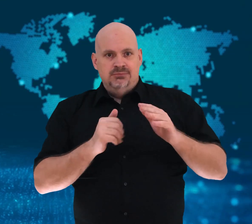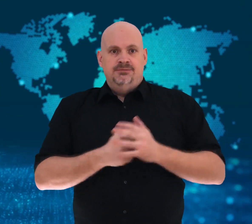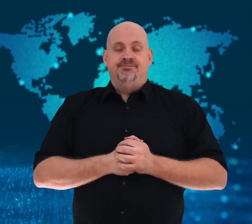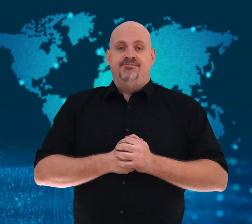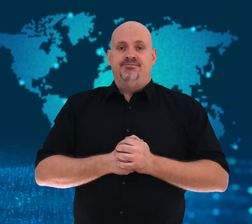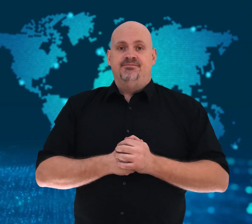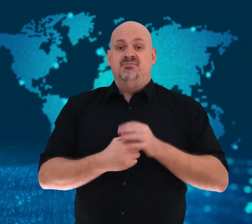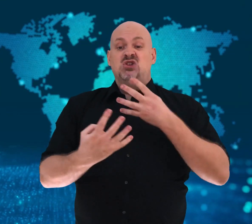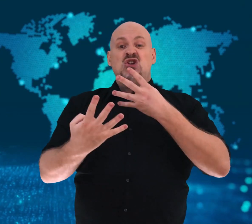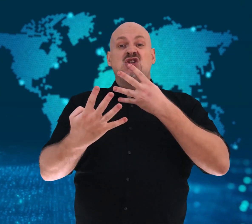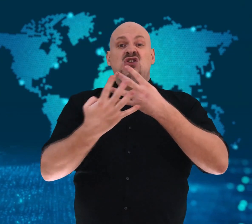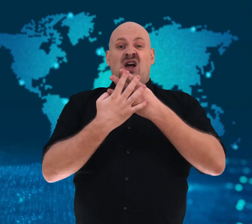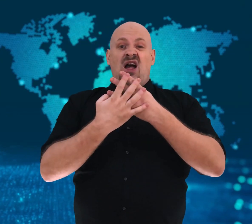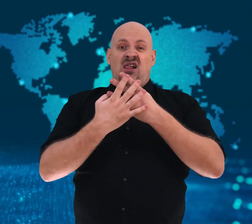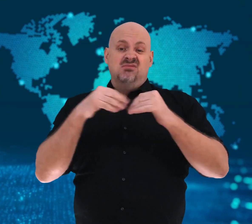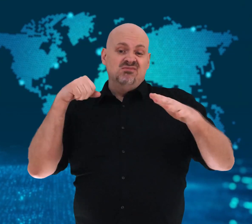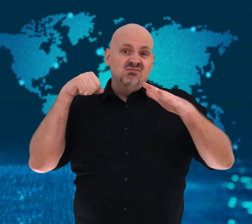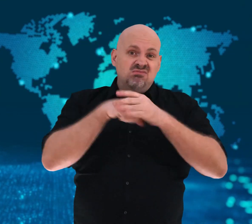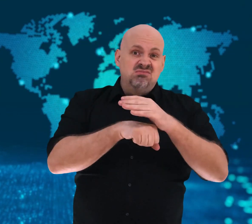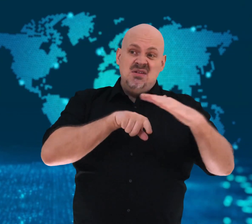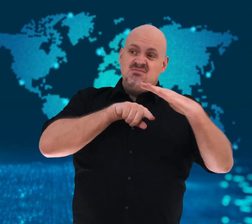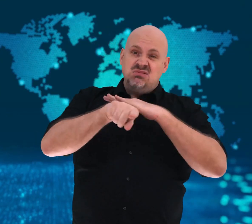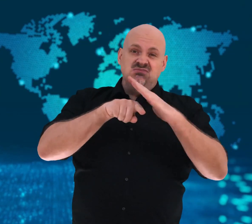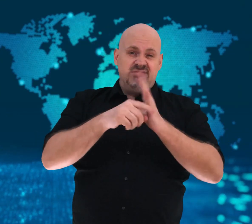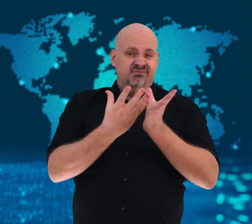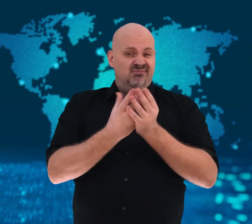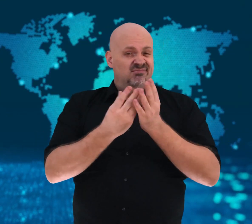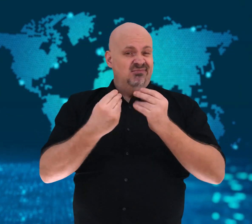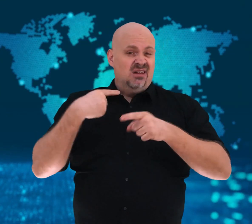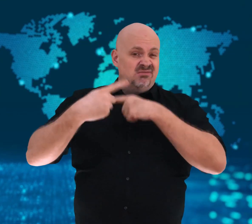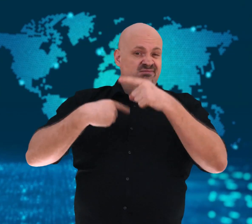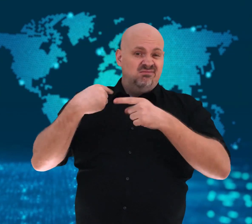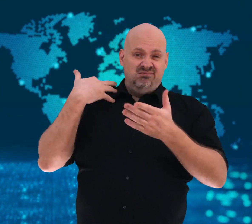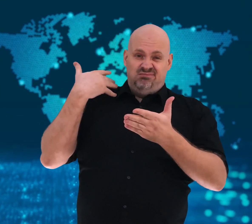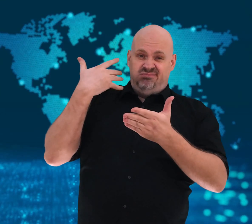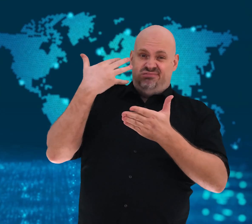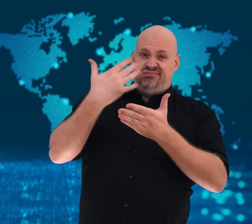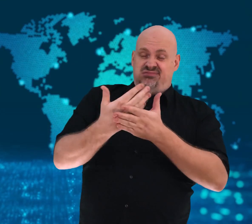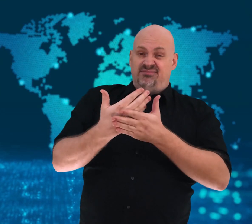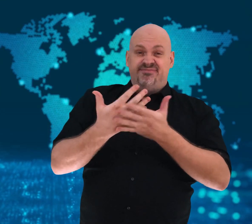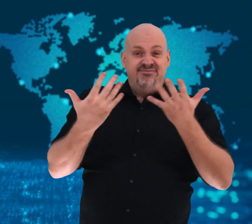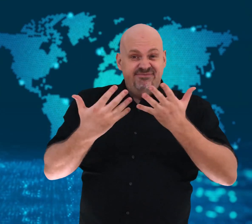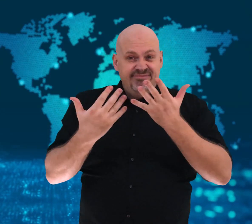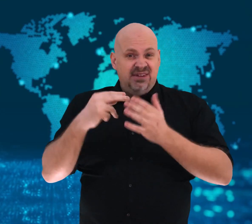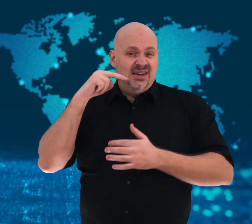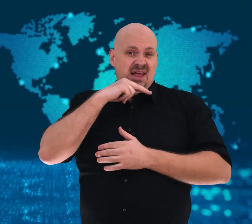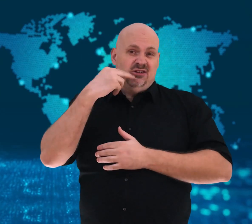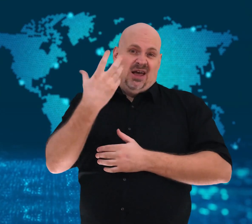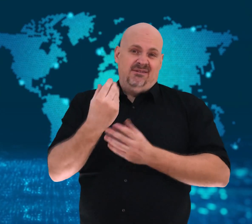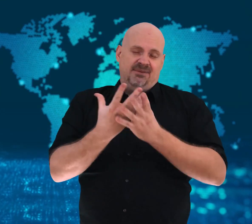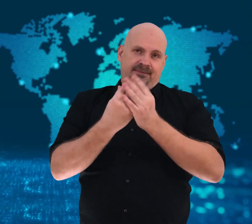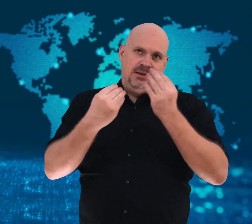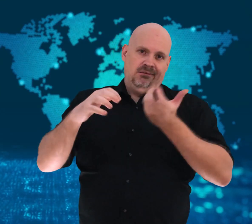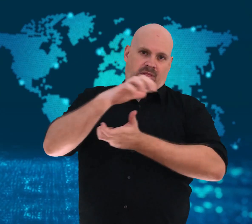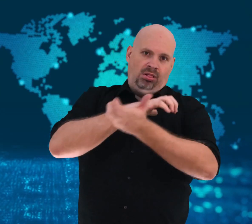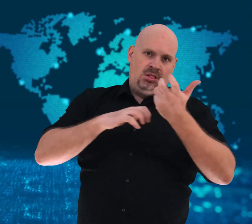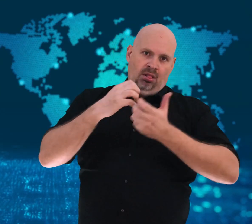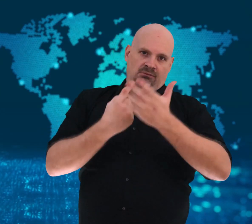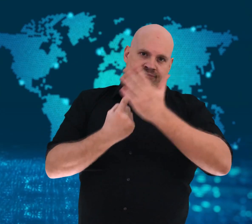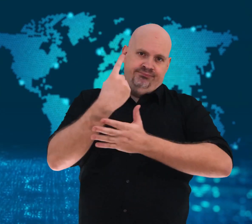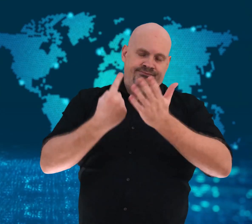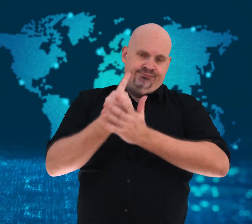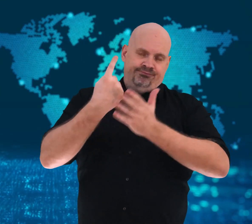Approximately two-thirds of those inmates are awaiting trial.